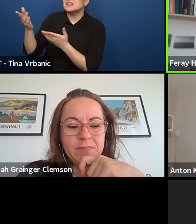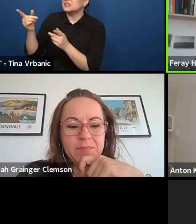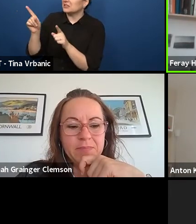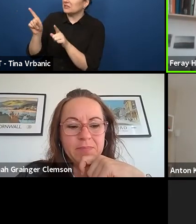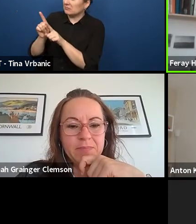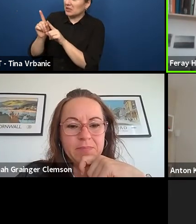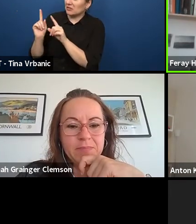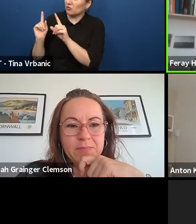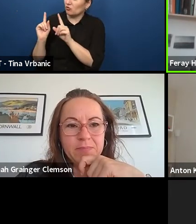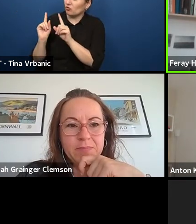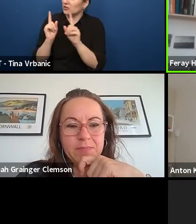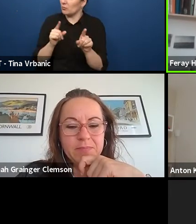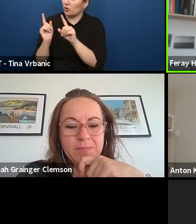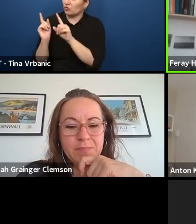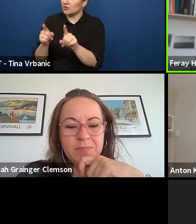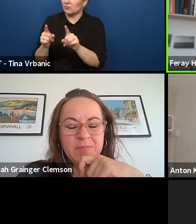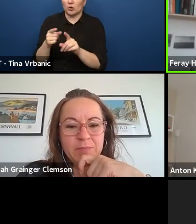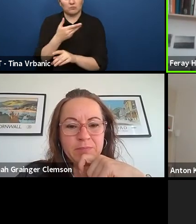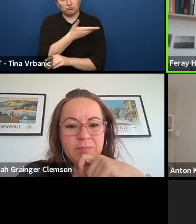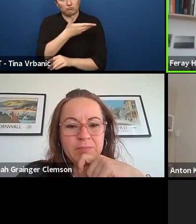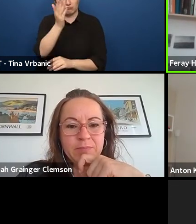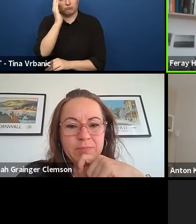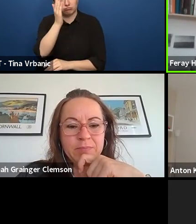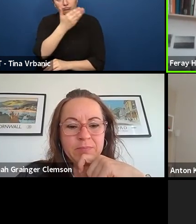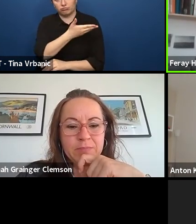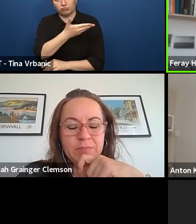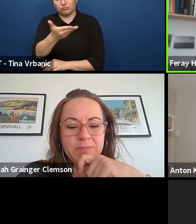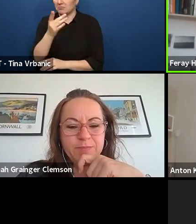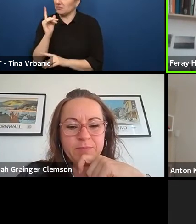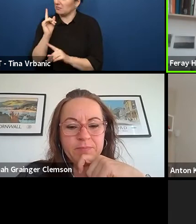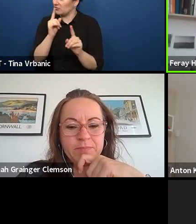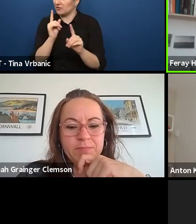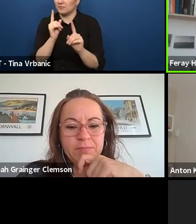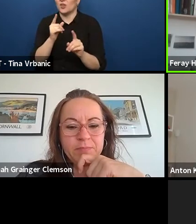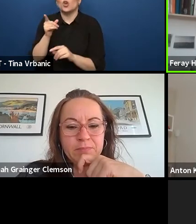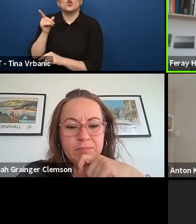because I think you also spoke a lot